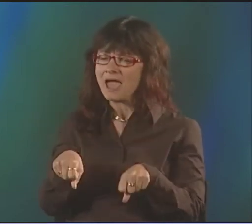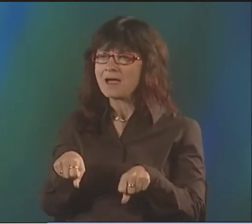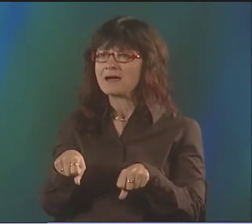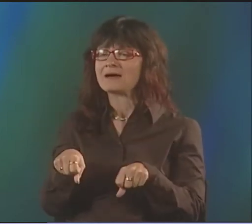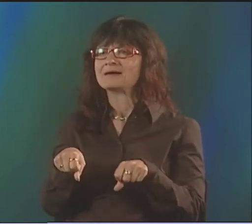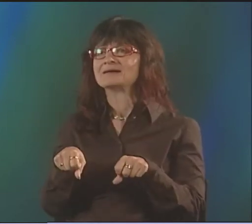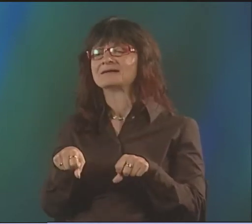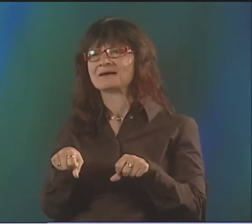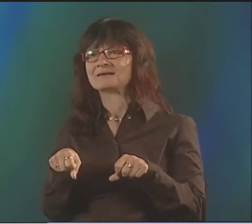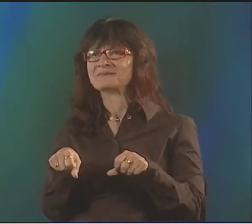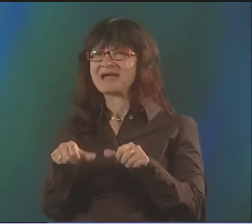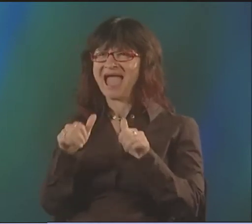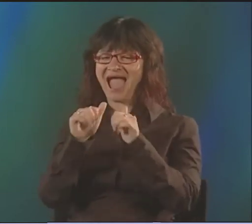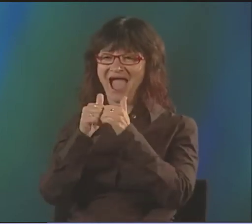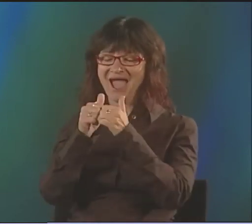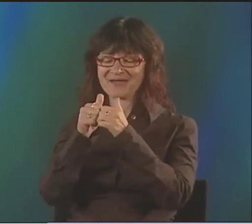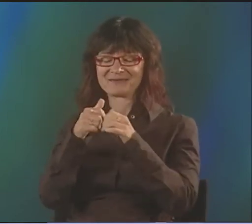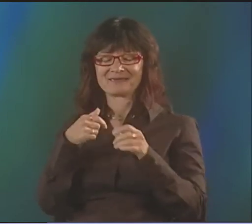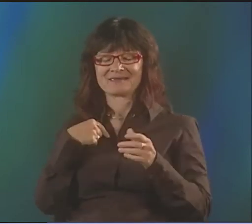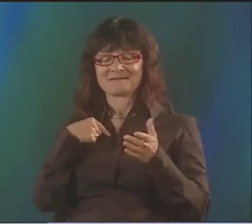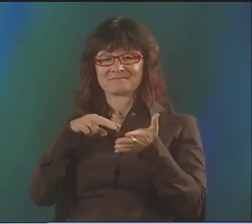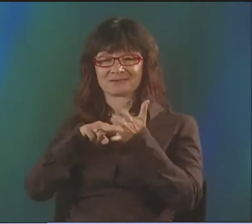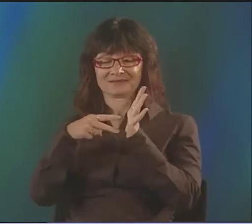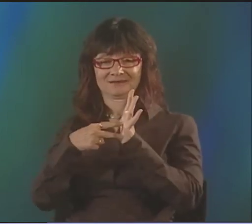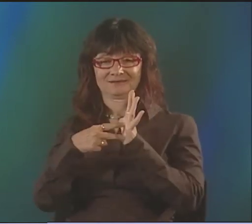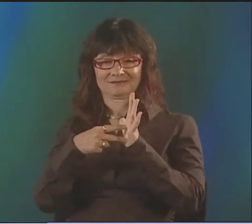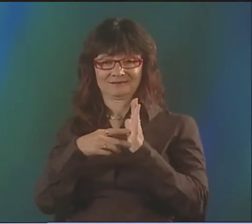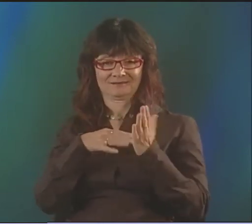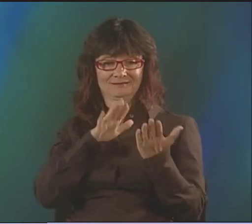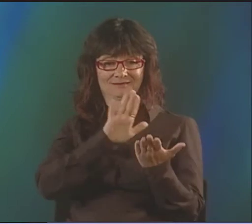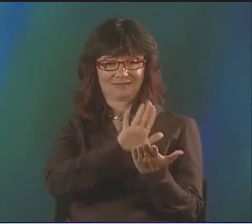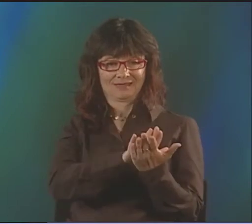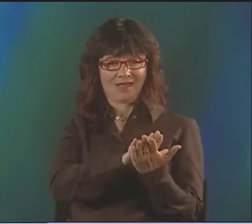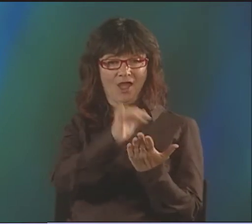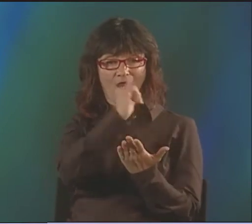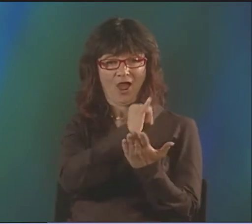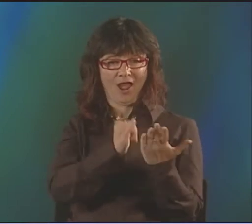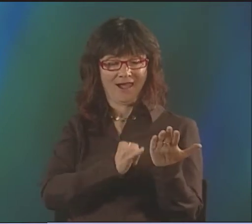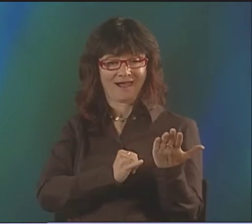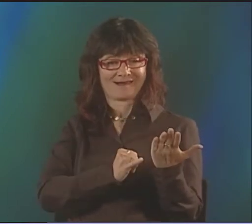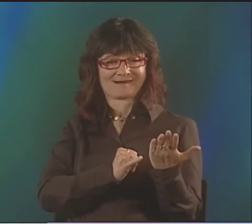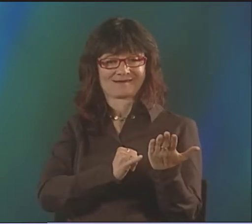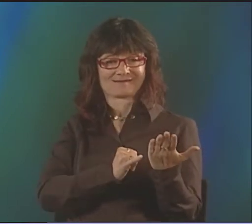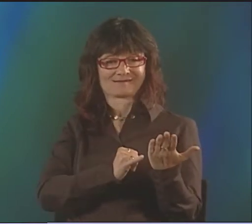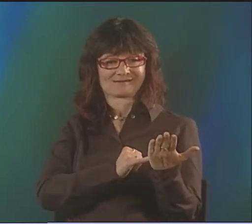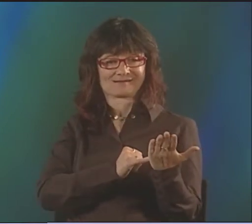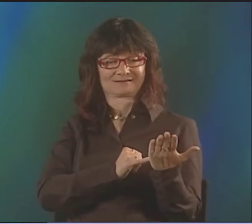SO IF I TRIED TO REPLICATE THAT FORM, IT WAS REALLY DIFFICULT. AND I FOUND IT IMPOSSIBLE.